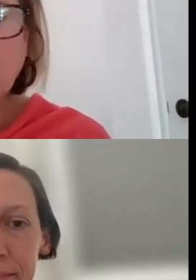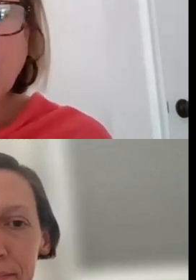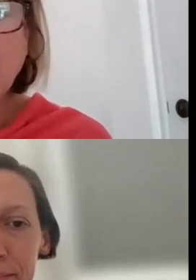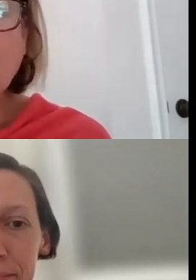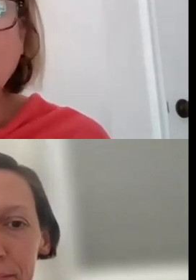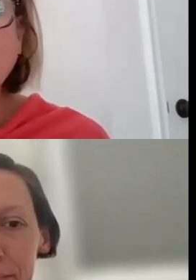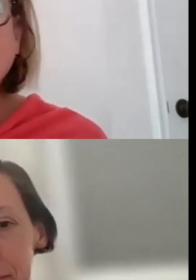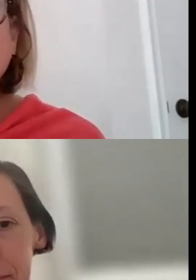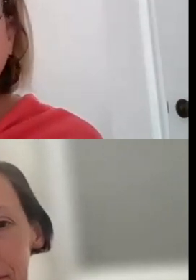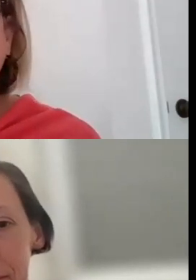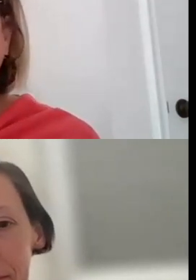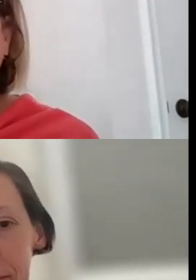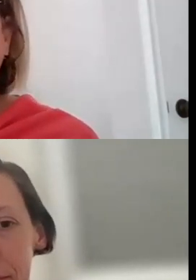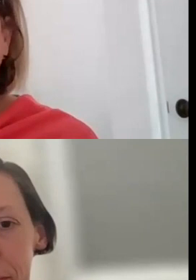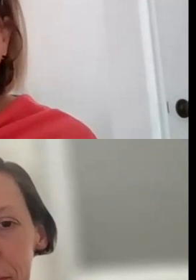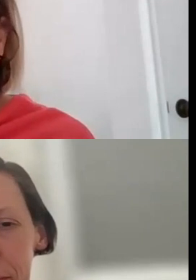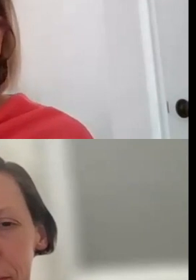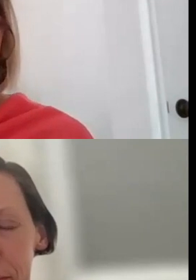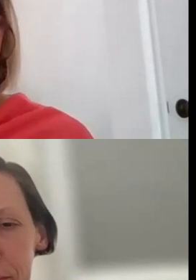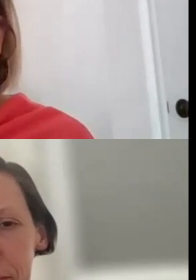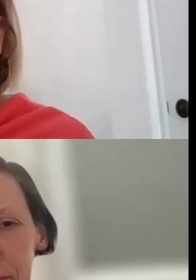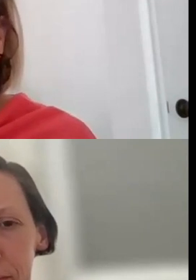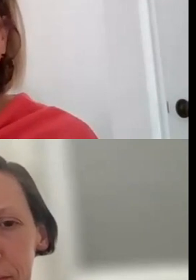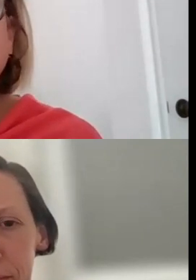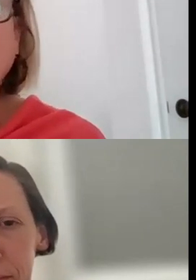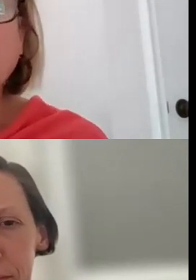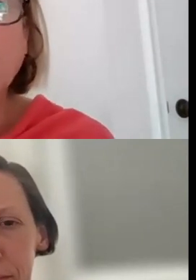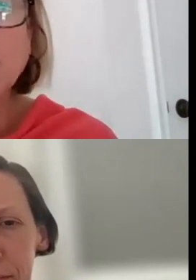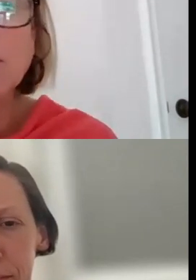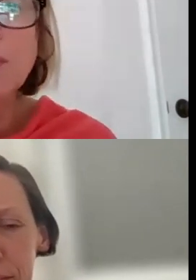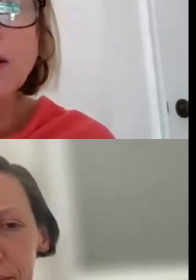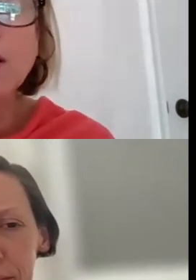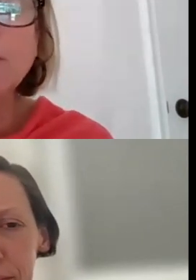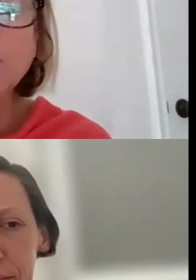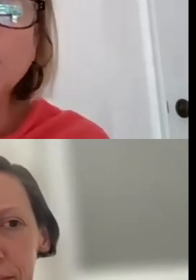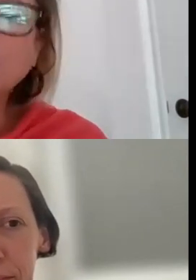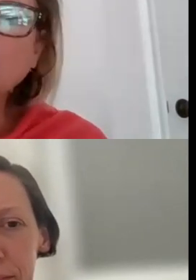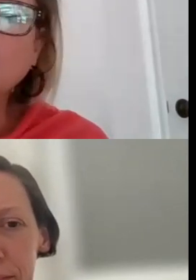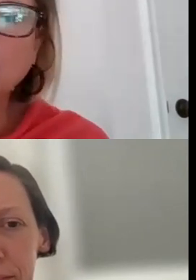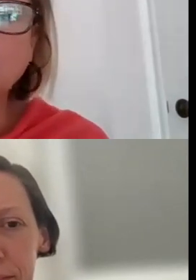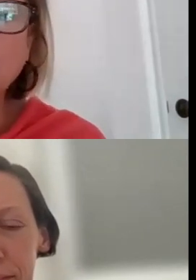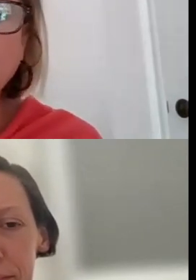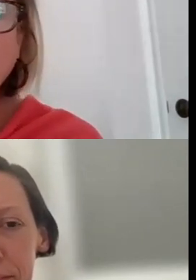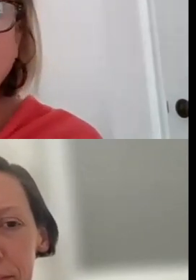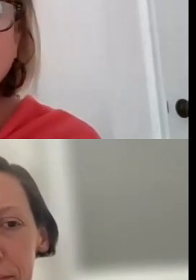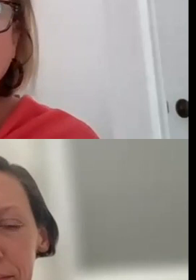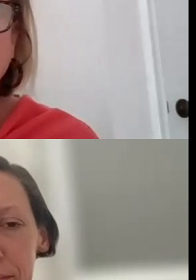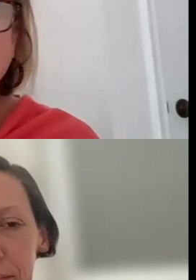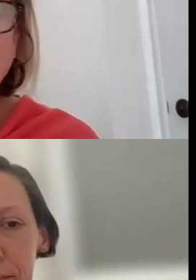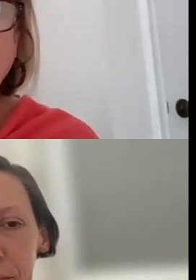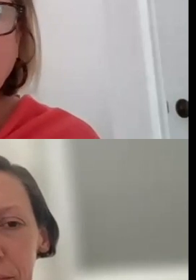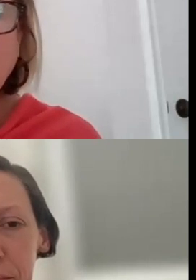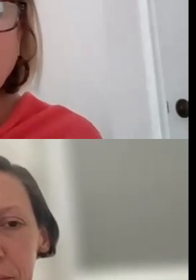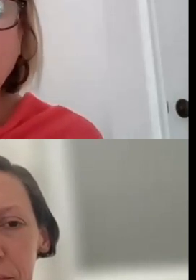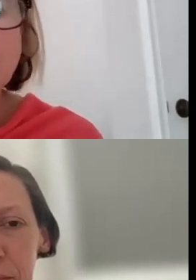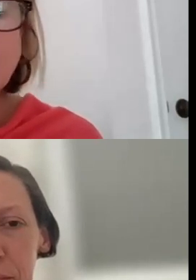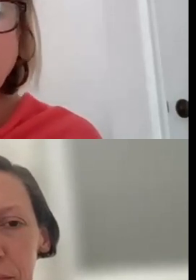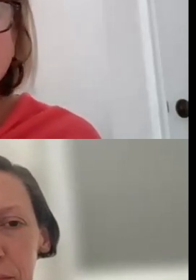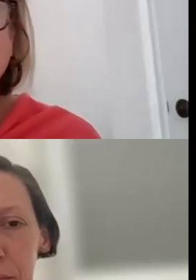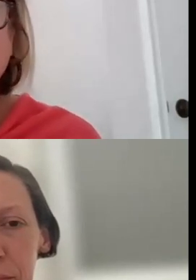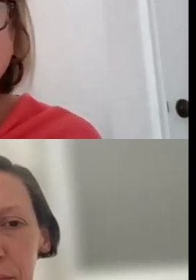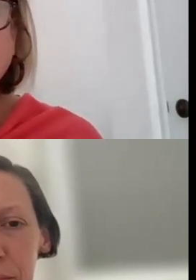AND WHILE THE PREPONDERANCE MIGHT COME FROM ORGANIZATIONS WITH A 501C3, YOU KNOW WE REC,